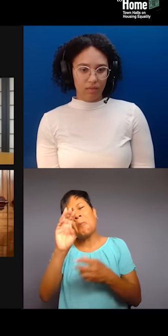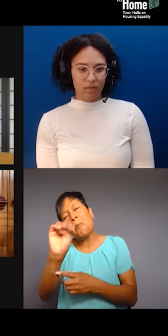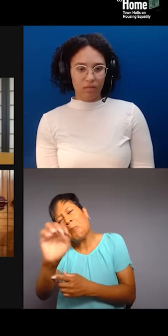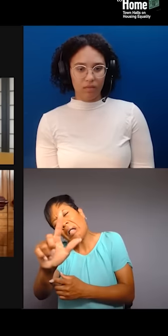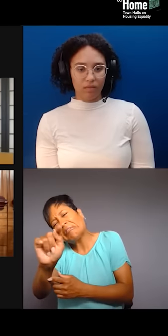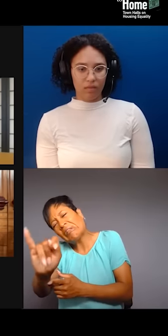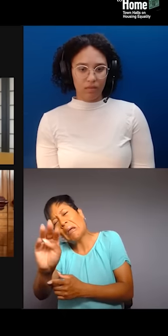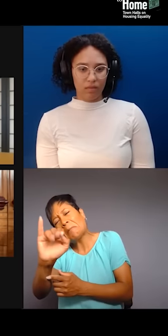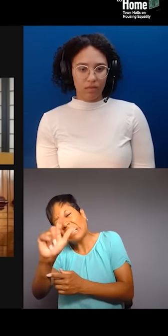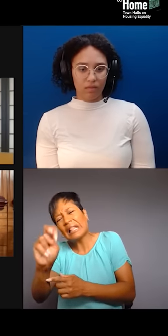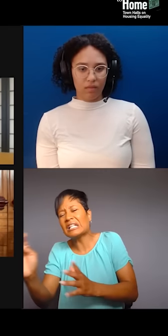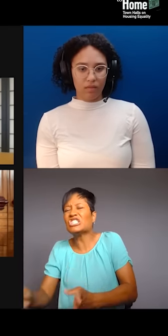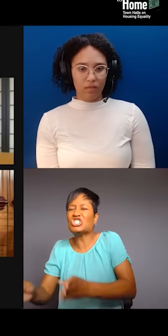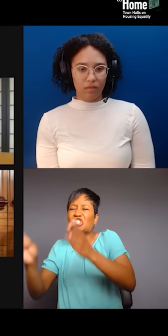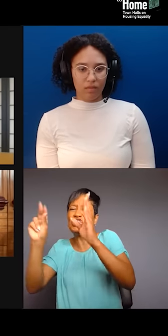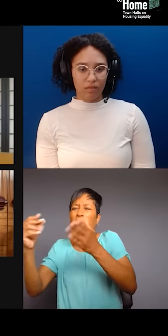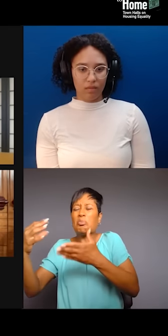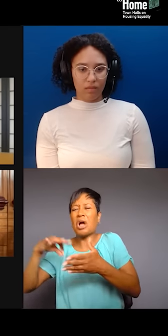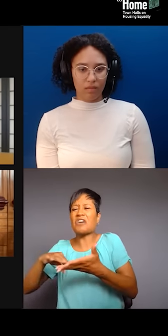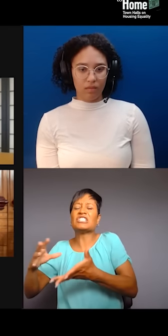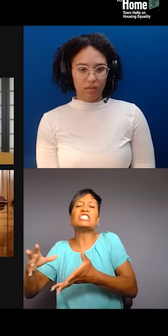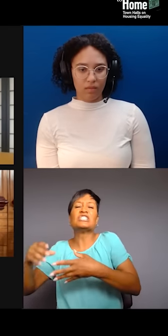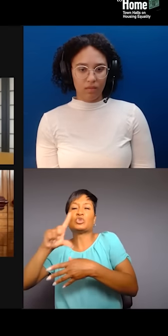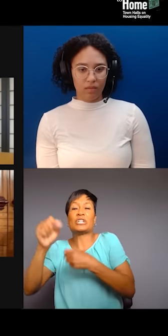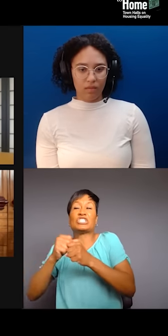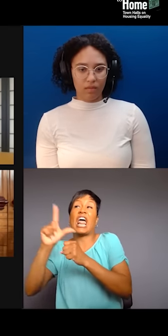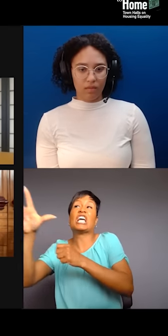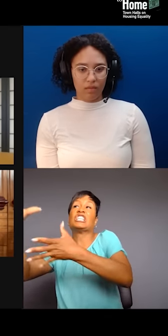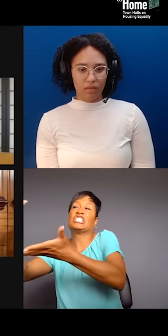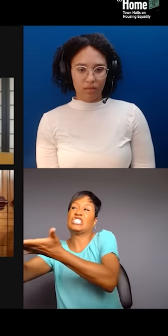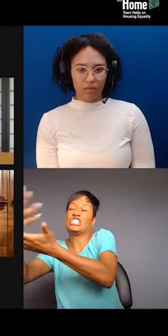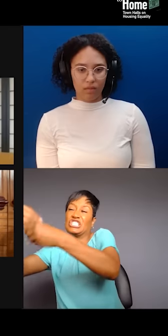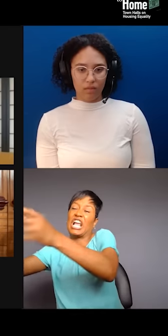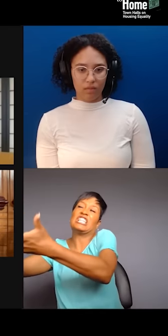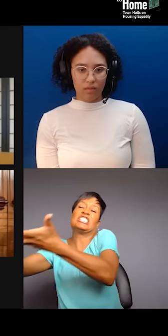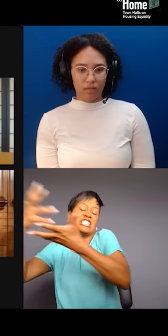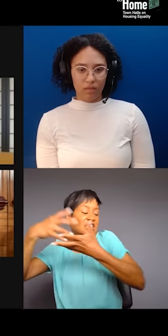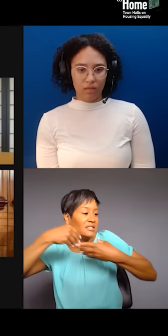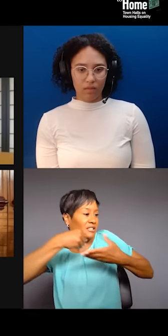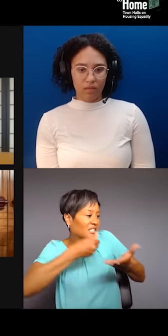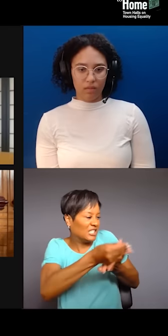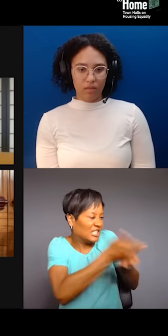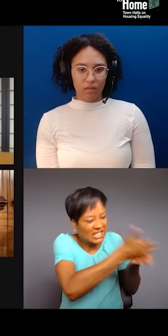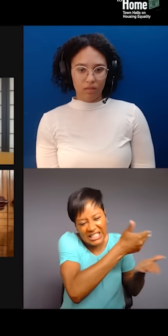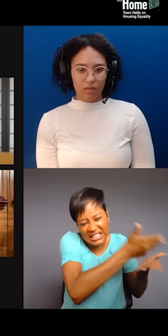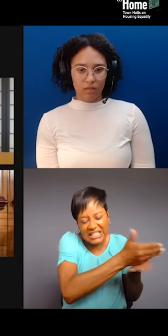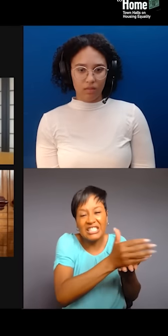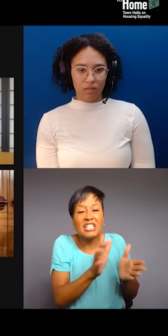then they come to Southeast, buy all the property, then they push all the small nonprofits out, tell those small nonprofits to come work for them.